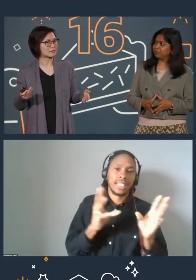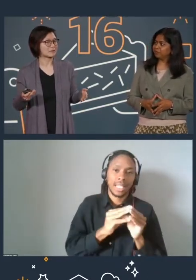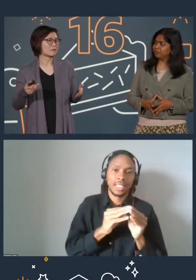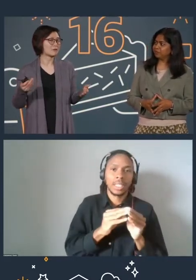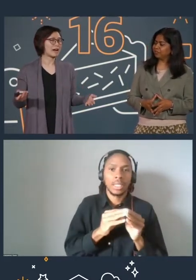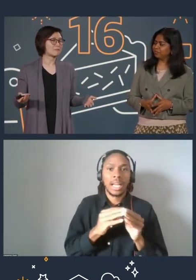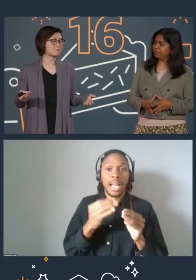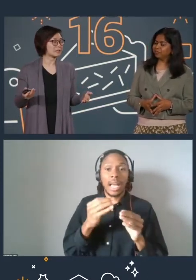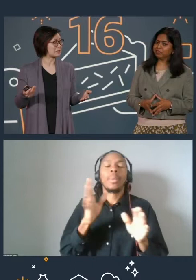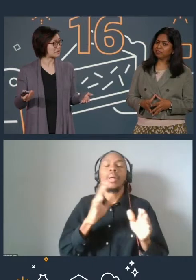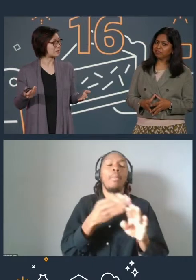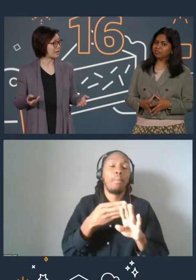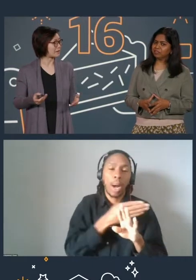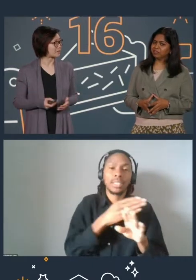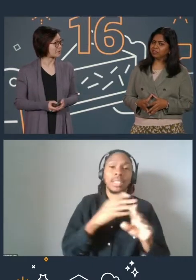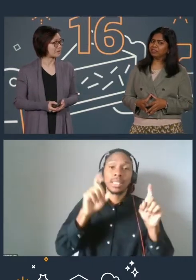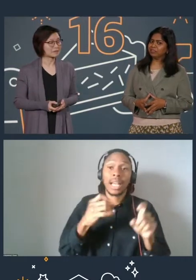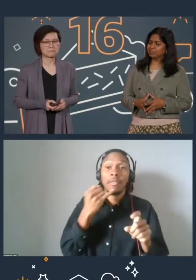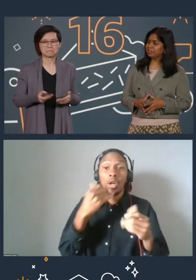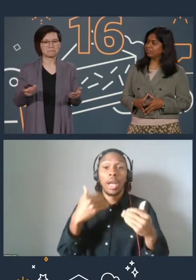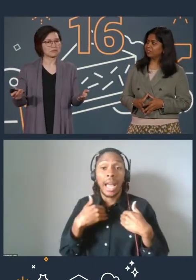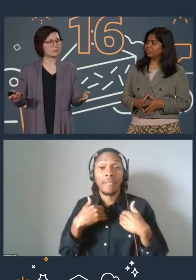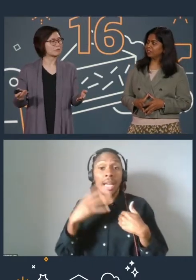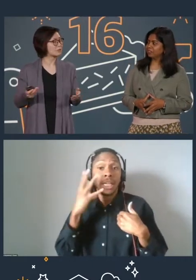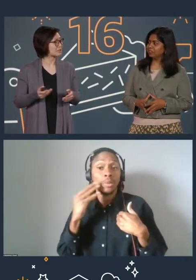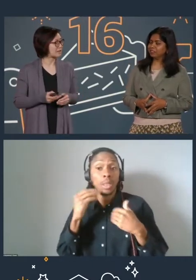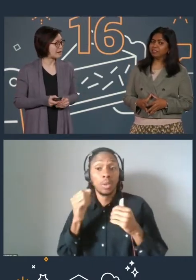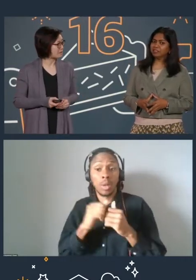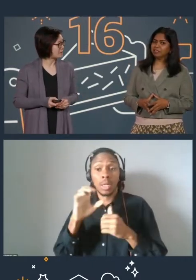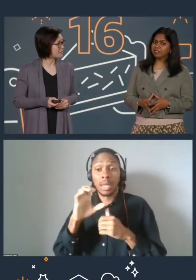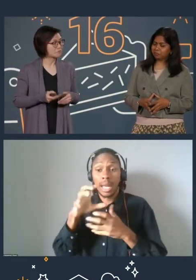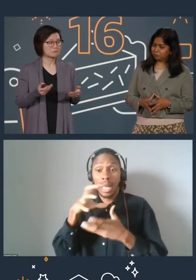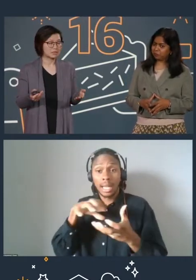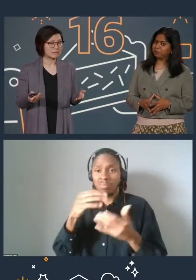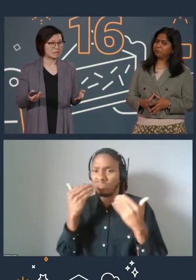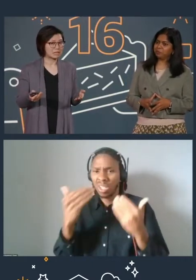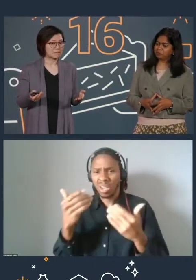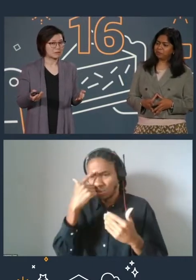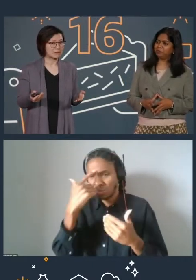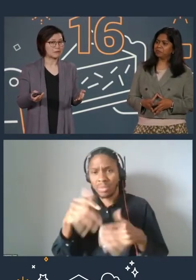So if you have existing cloud experience, feel free to dive in, give the assessment a go